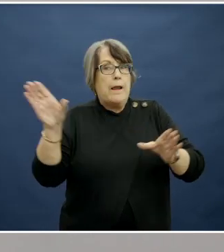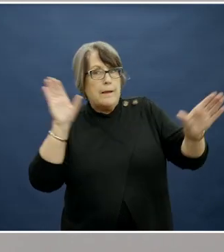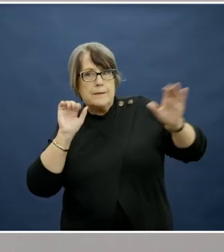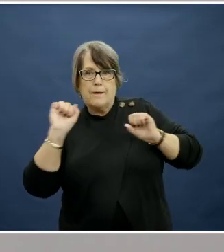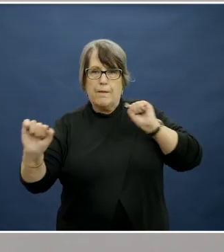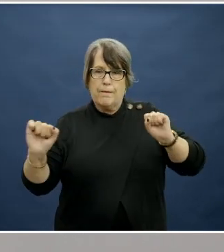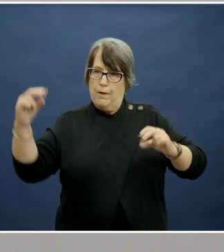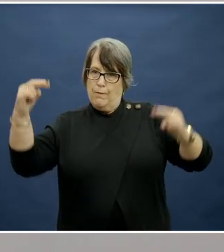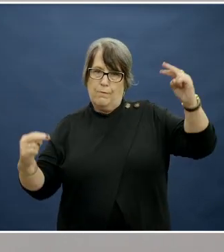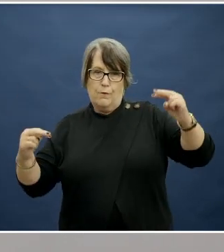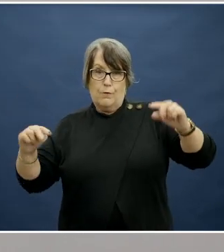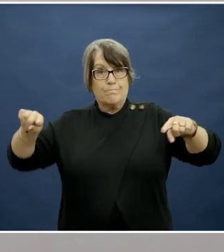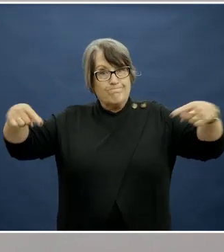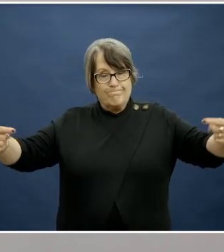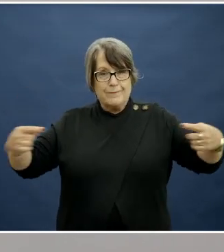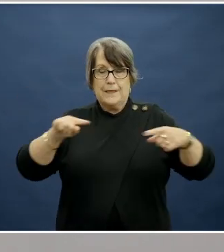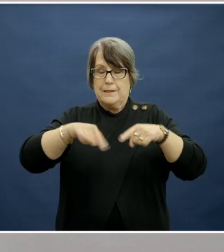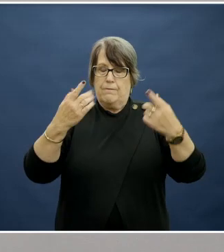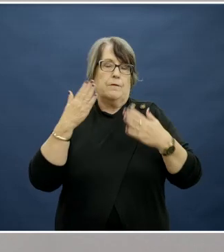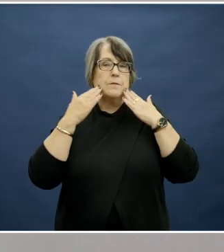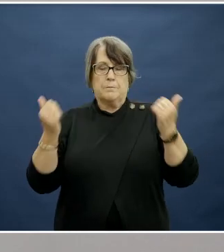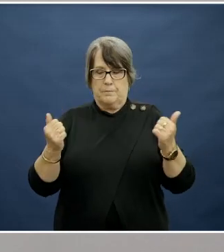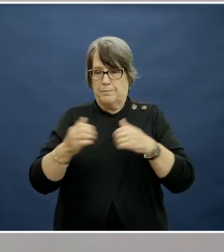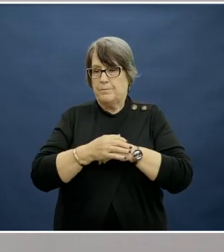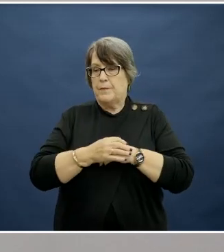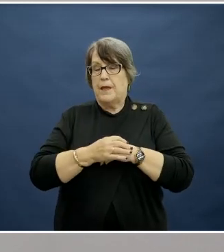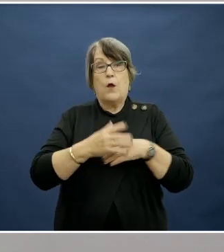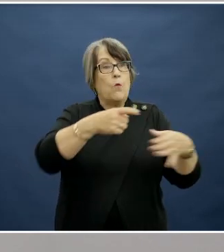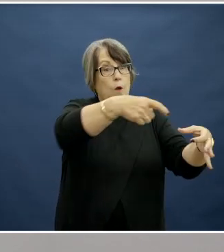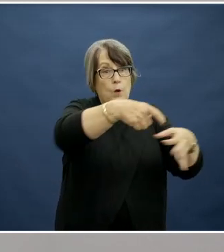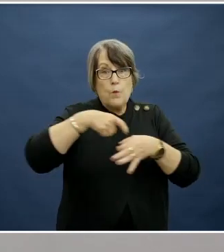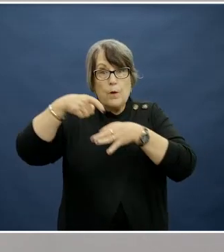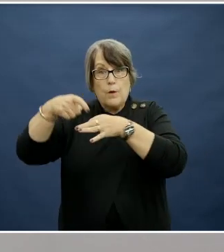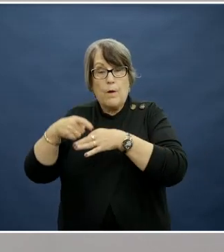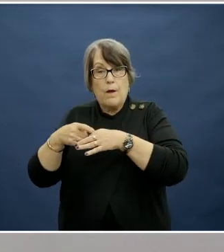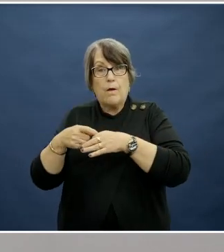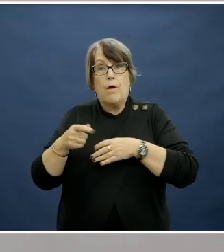We're ready to start receiving questions now via the message function on this platform.